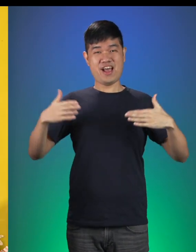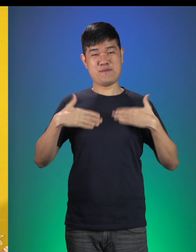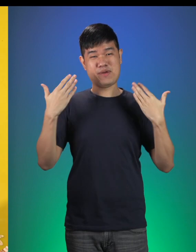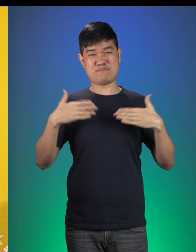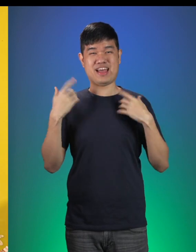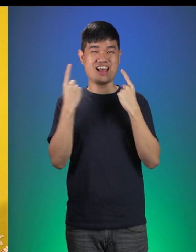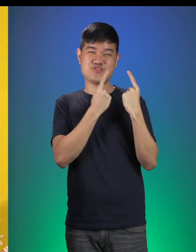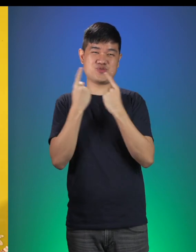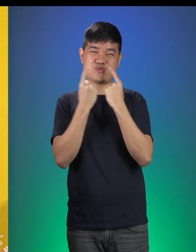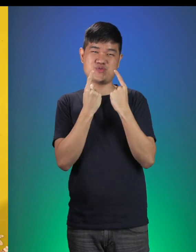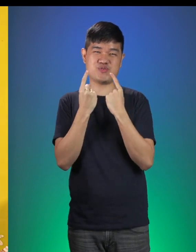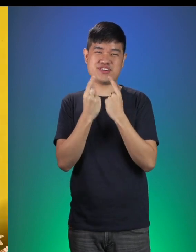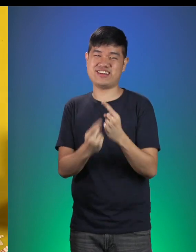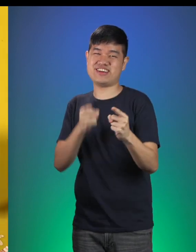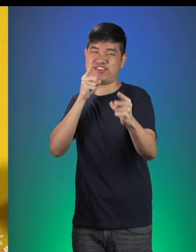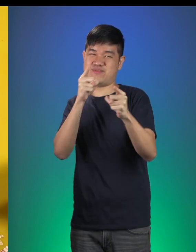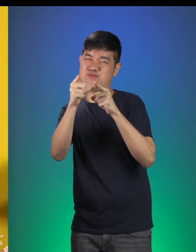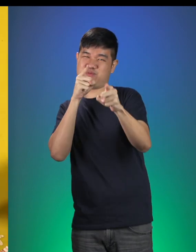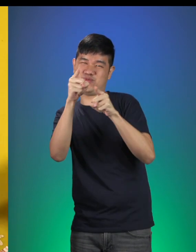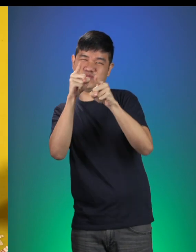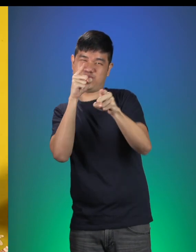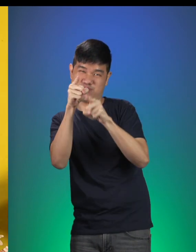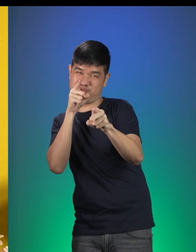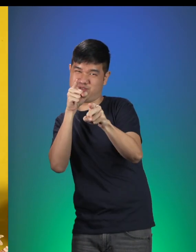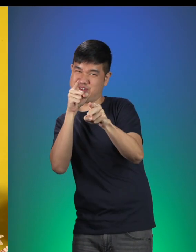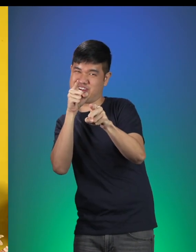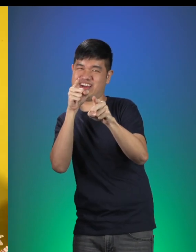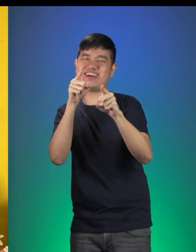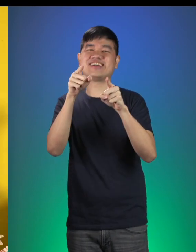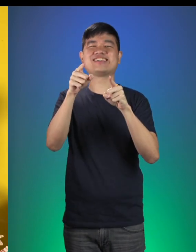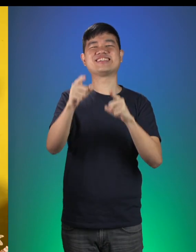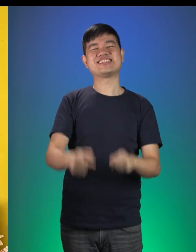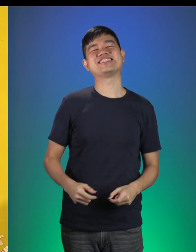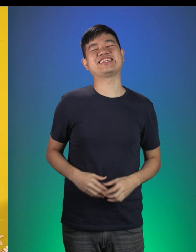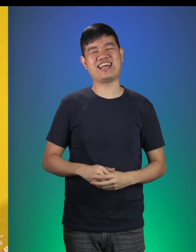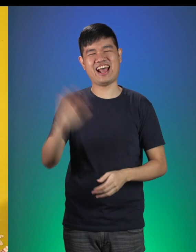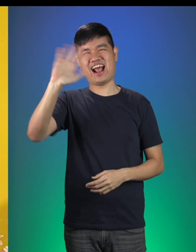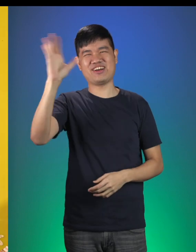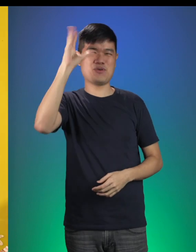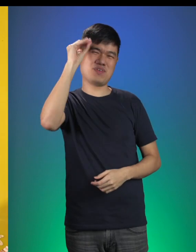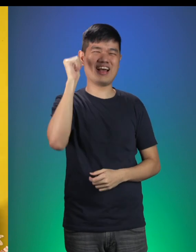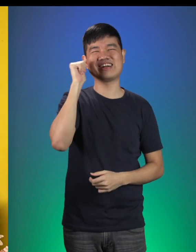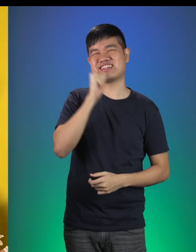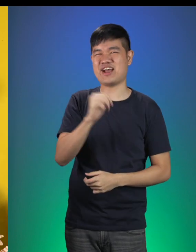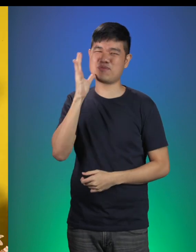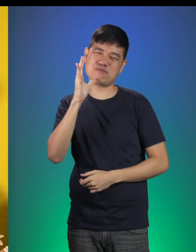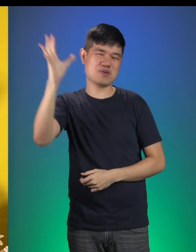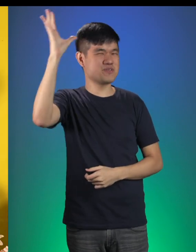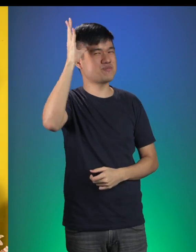Happy Birthday To You Hello boys and girls, mummies and daddies.